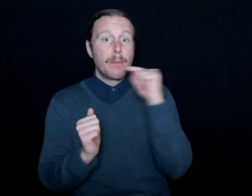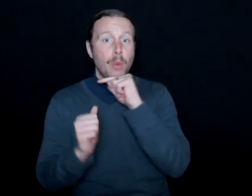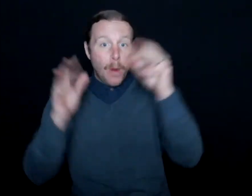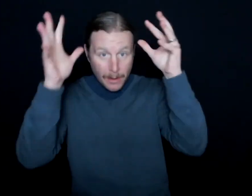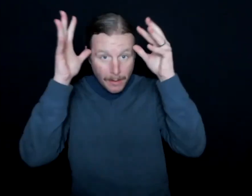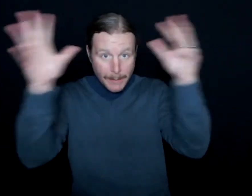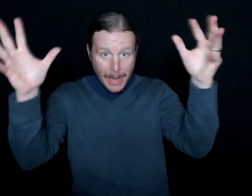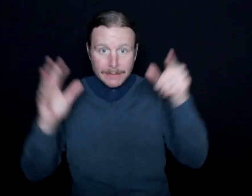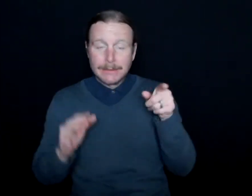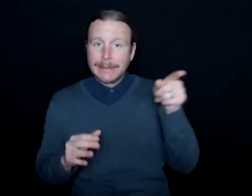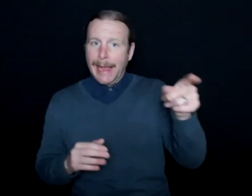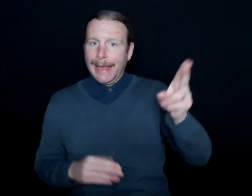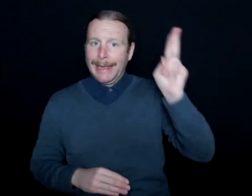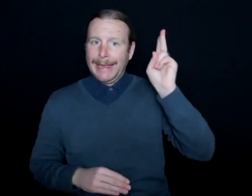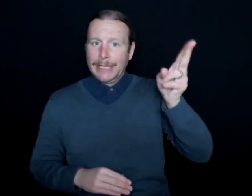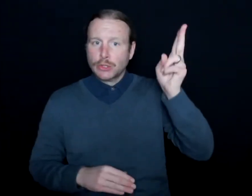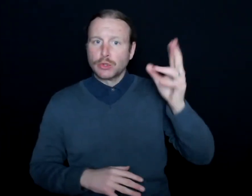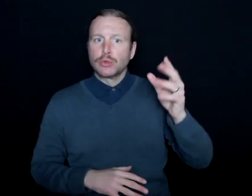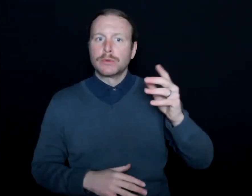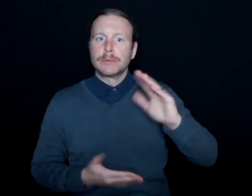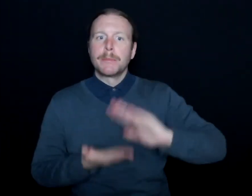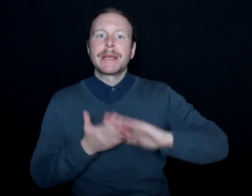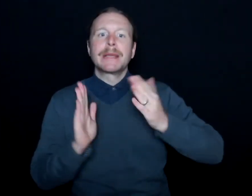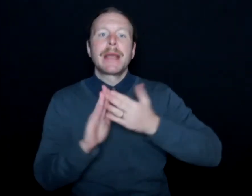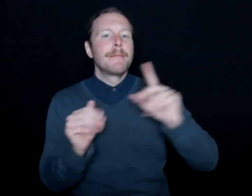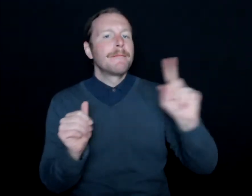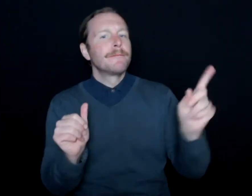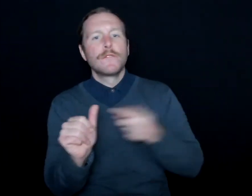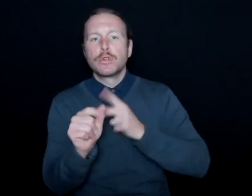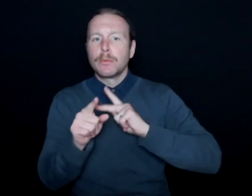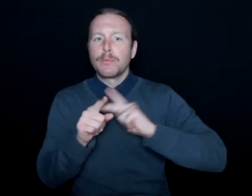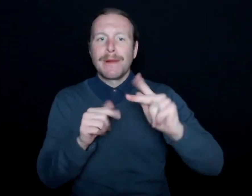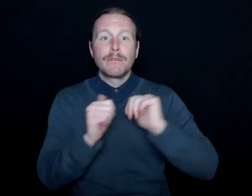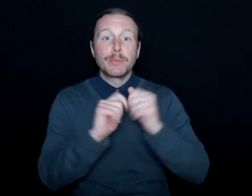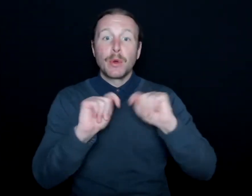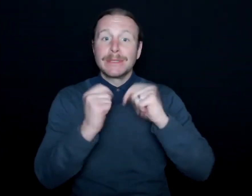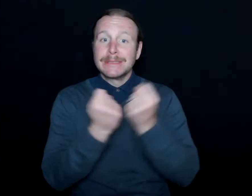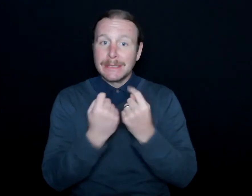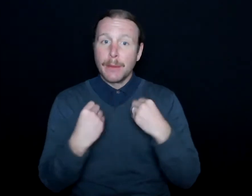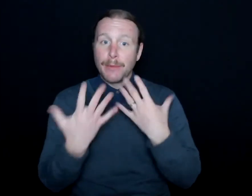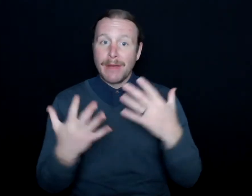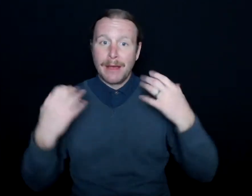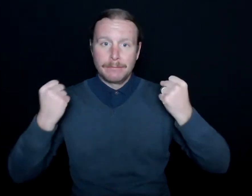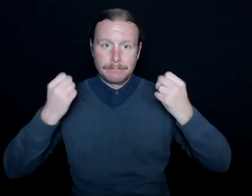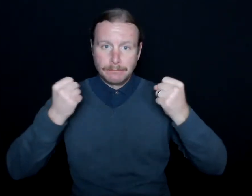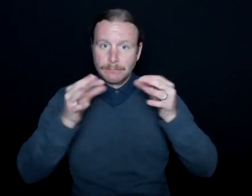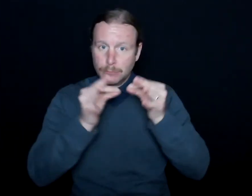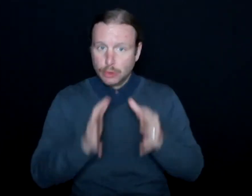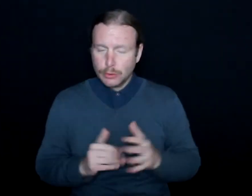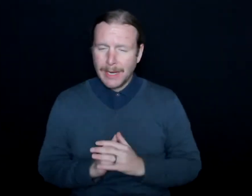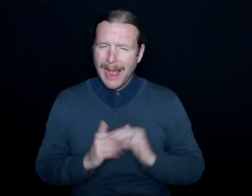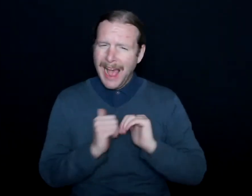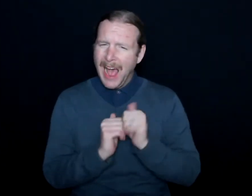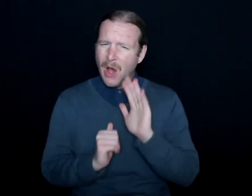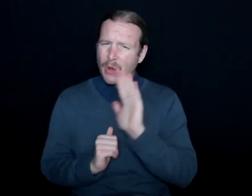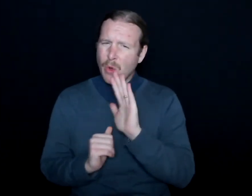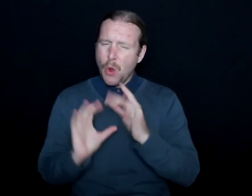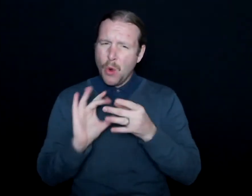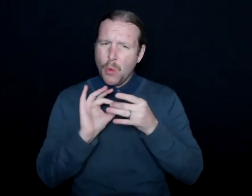actually made history in becoming the first professional sports team to provide ASL interpretation. How did your relationship with the Bucks begin,